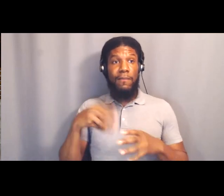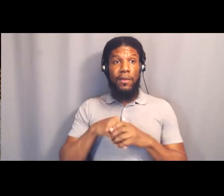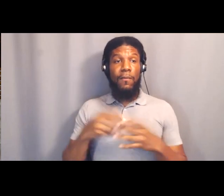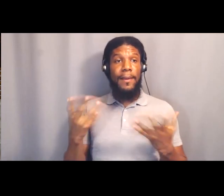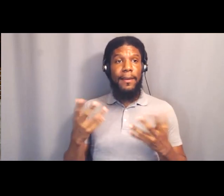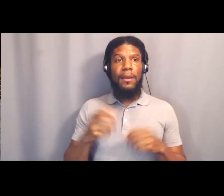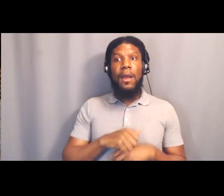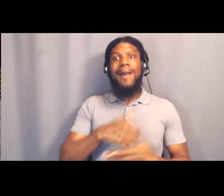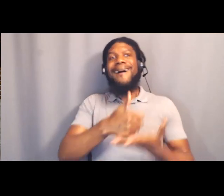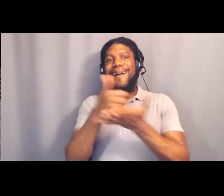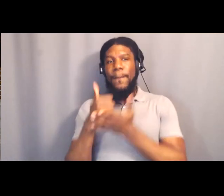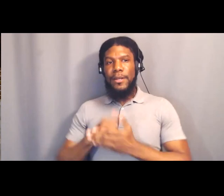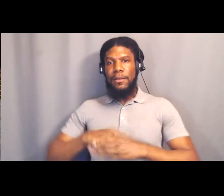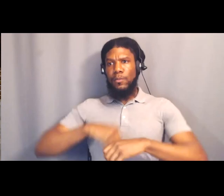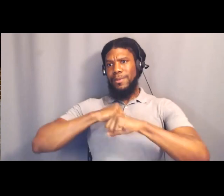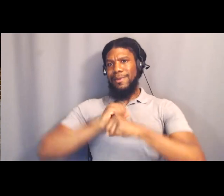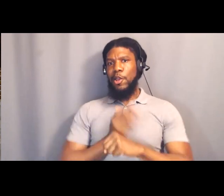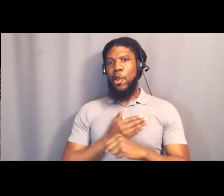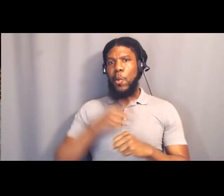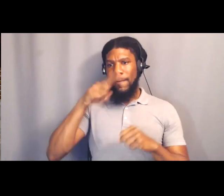So one of the things that we see at protests,